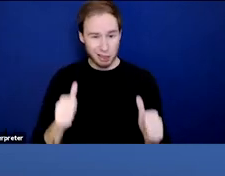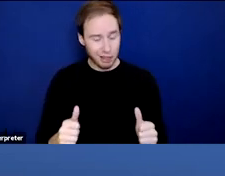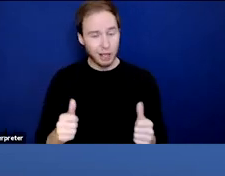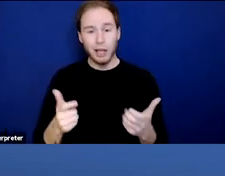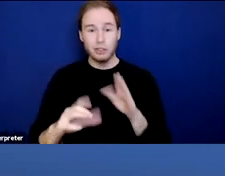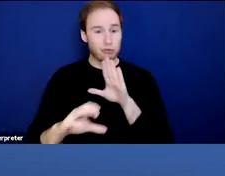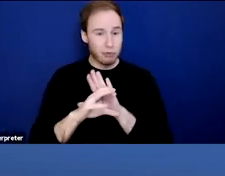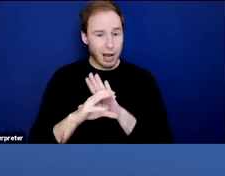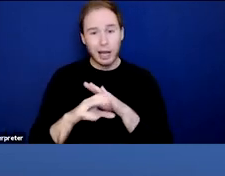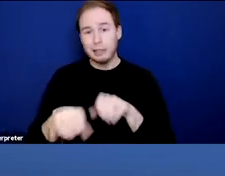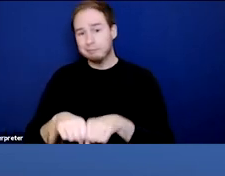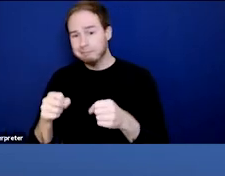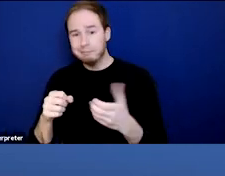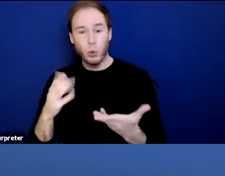or even risky sexual behavior.